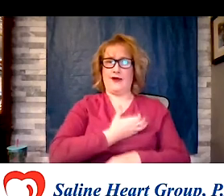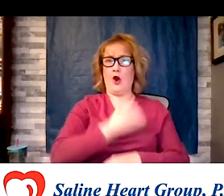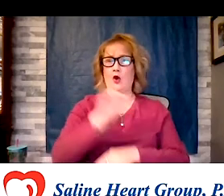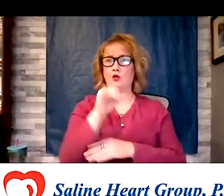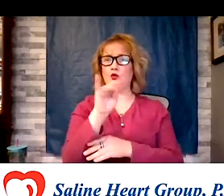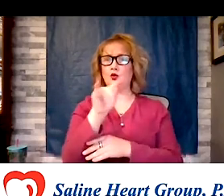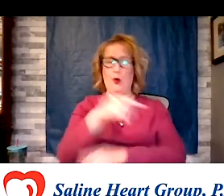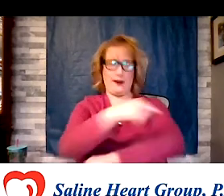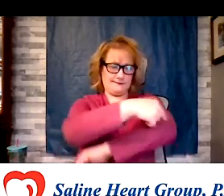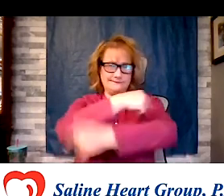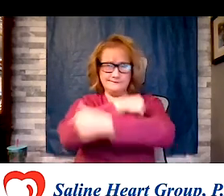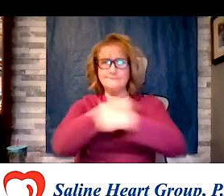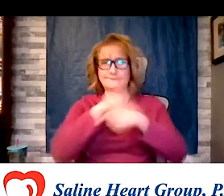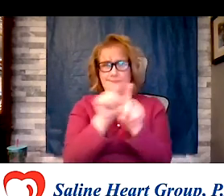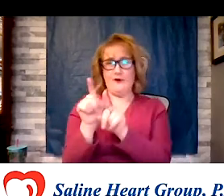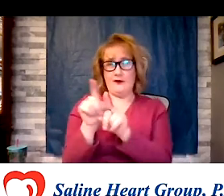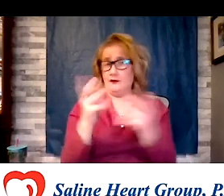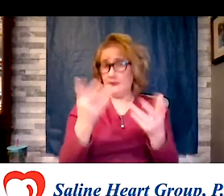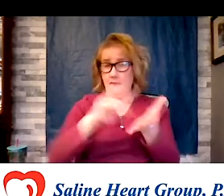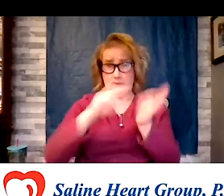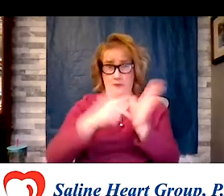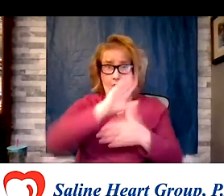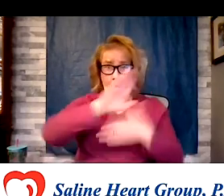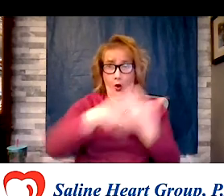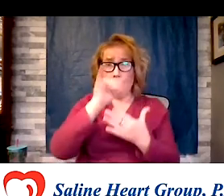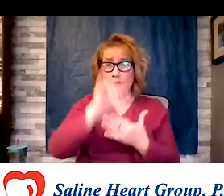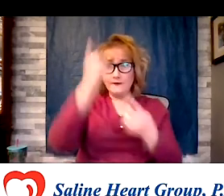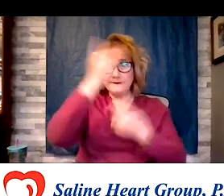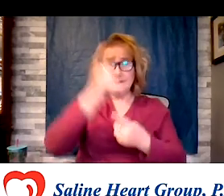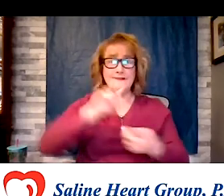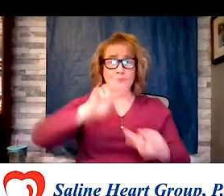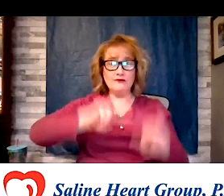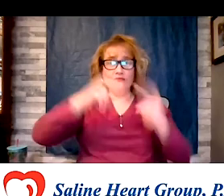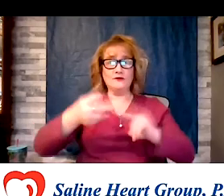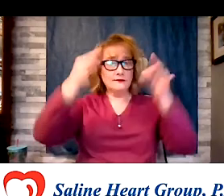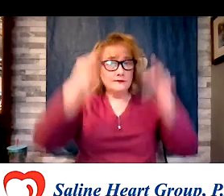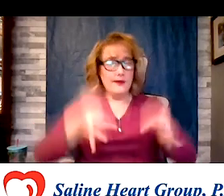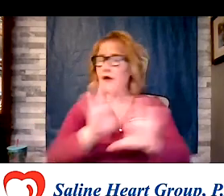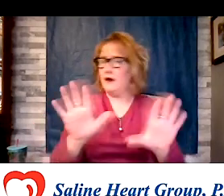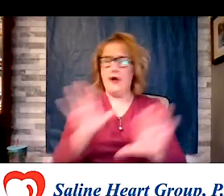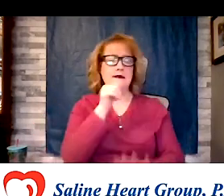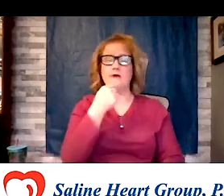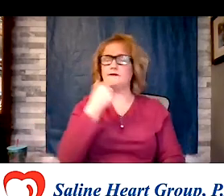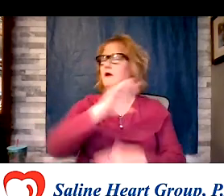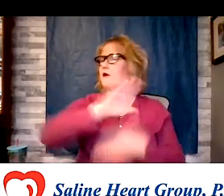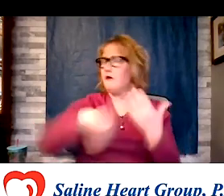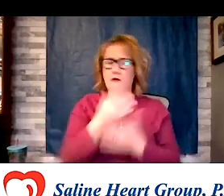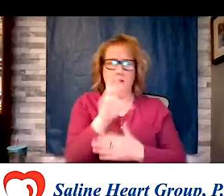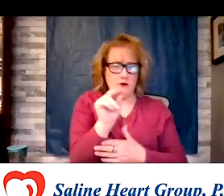these diseases are reversible? We are not saying all but beare saying they are improvable and